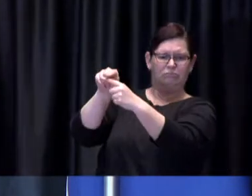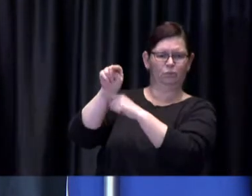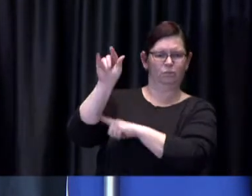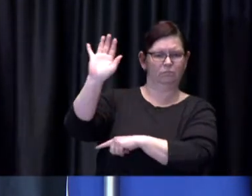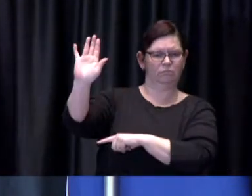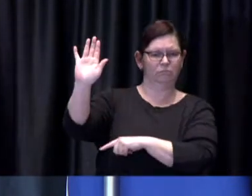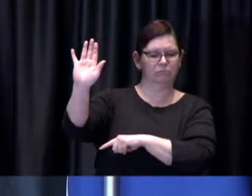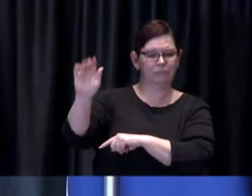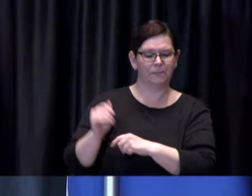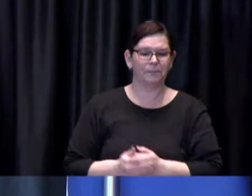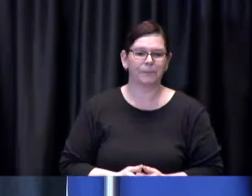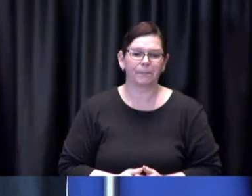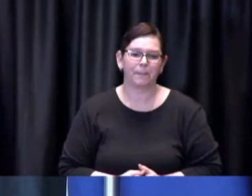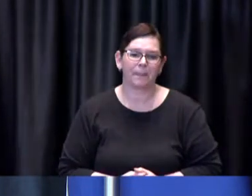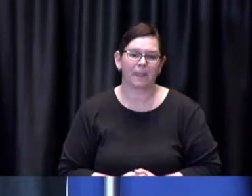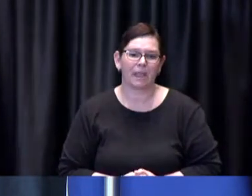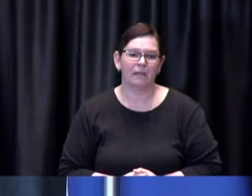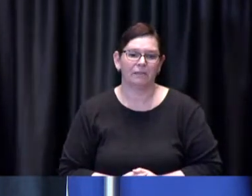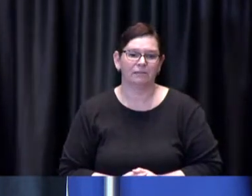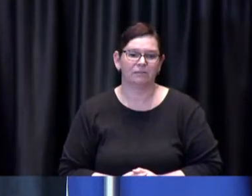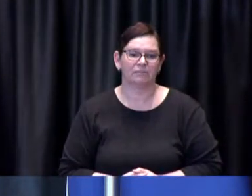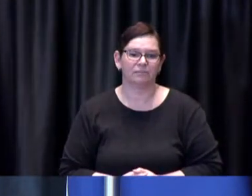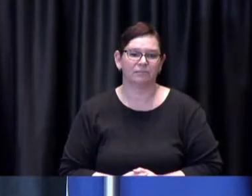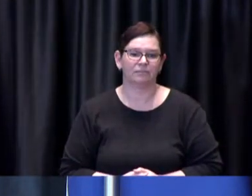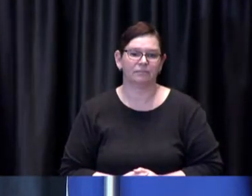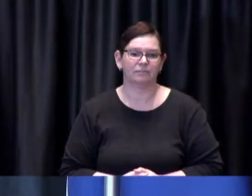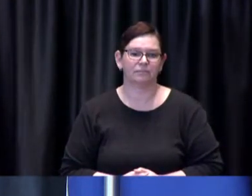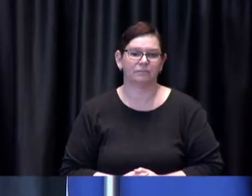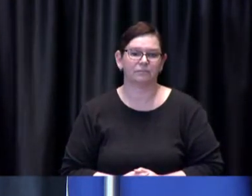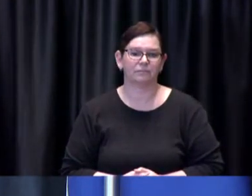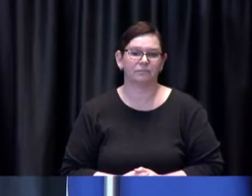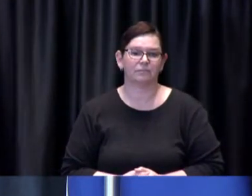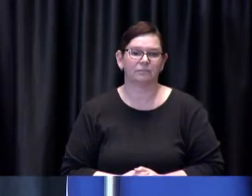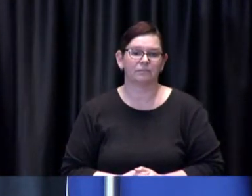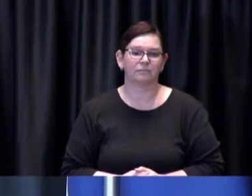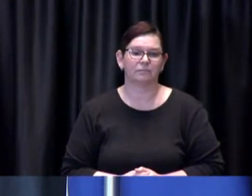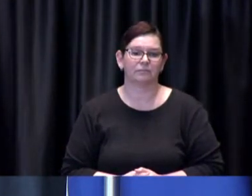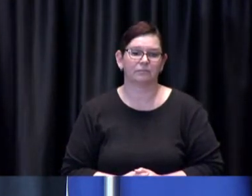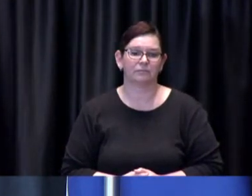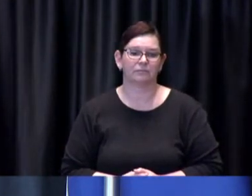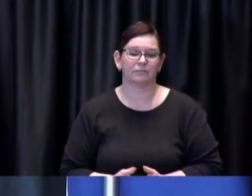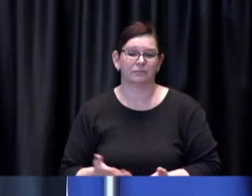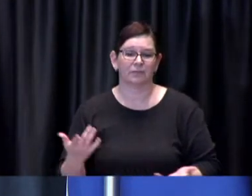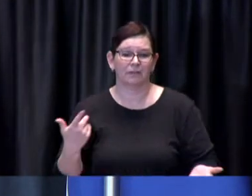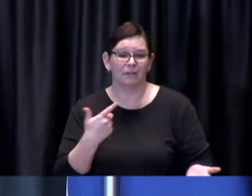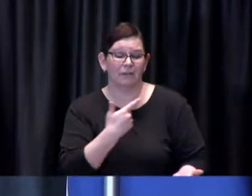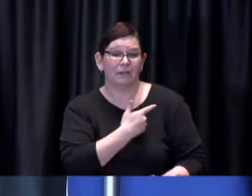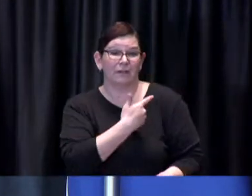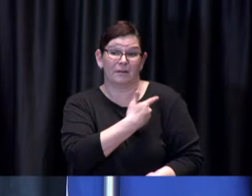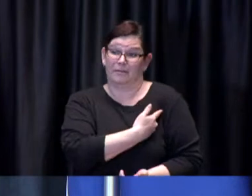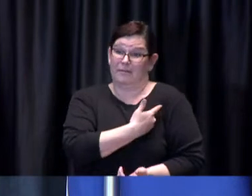this is a therapeutic and medical intervention there's an obligation to ensure that the care is documented appropriately